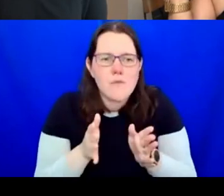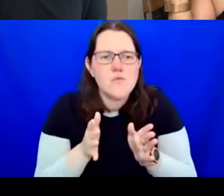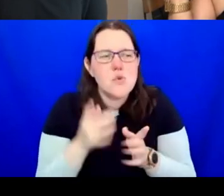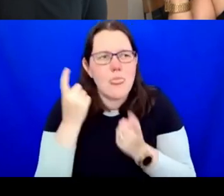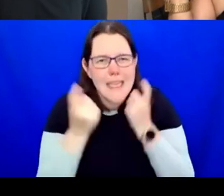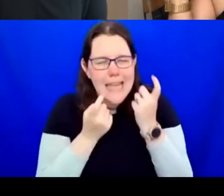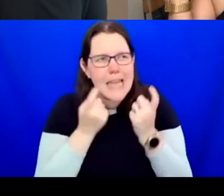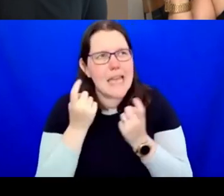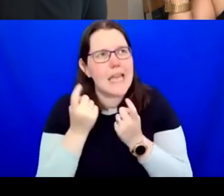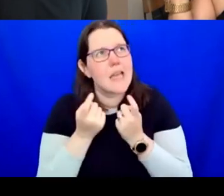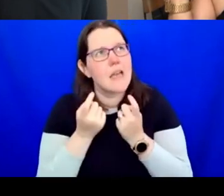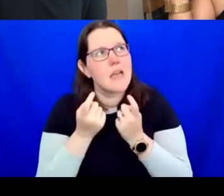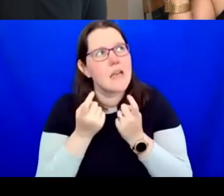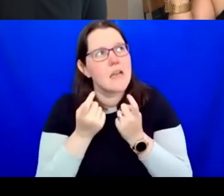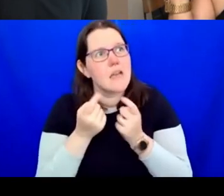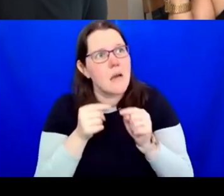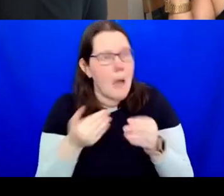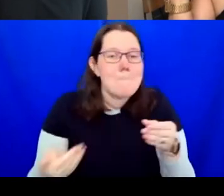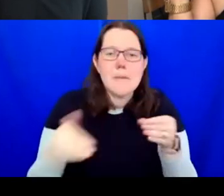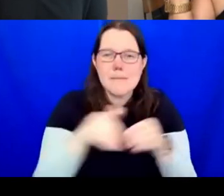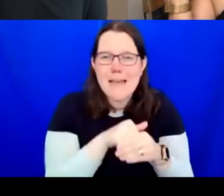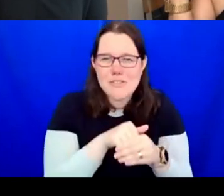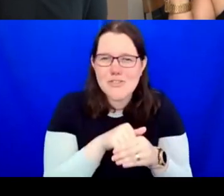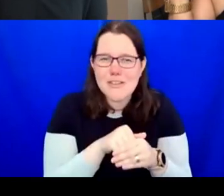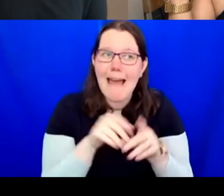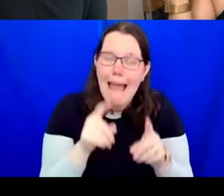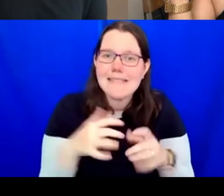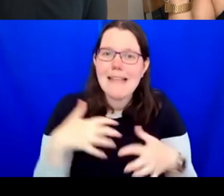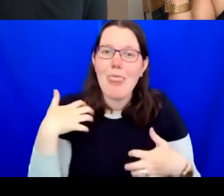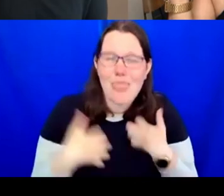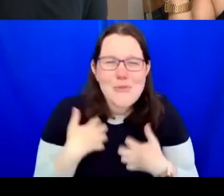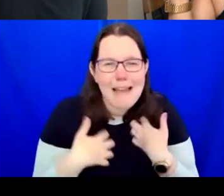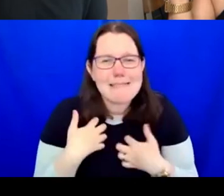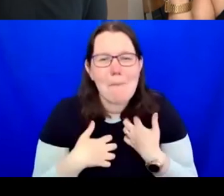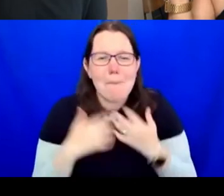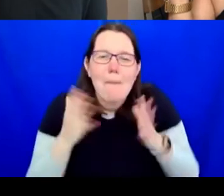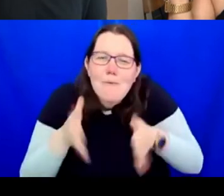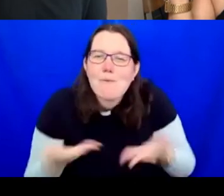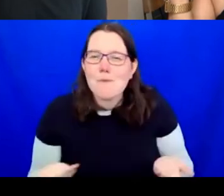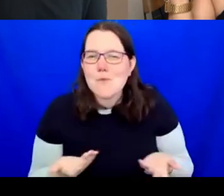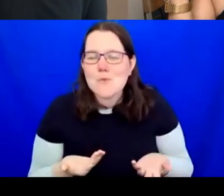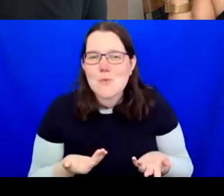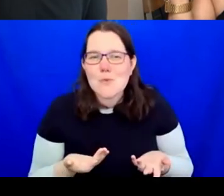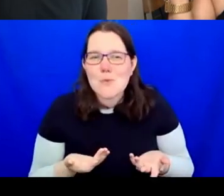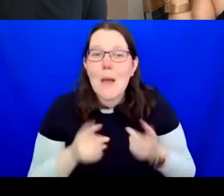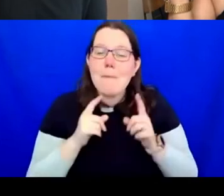enthusiasm and participation. We flex that. It is interesting about people doing a lot more